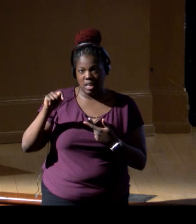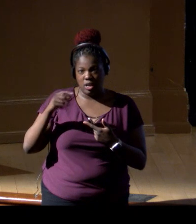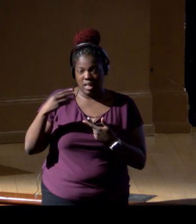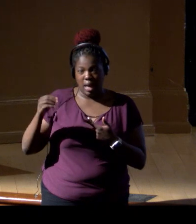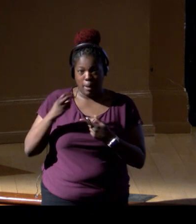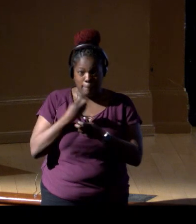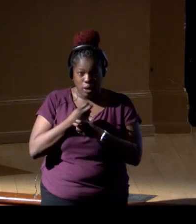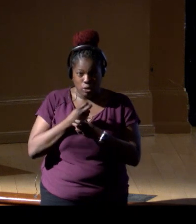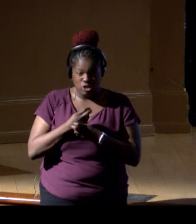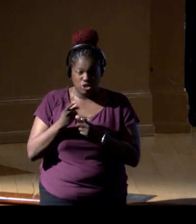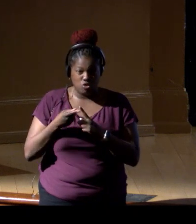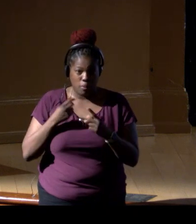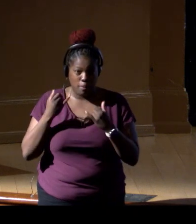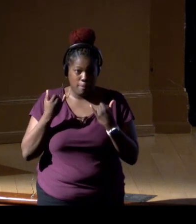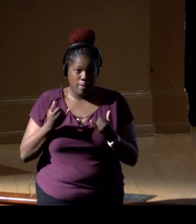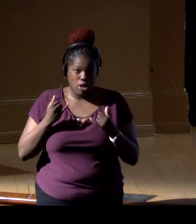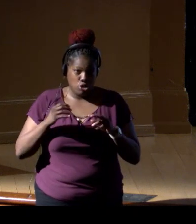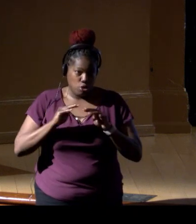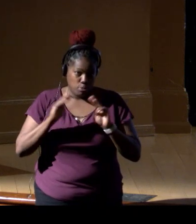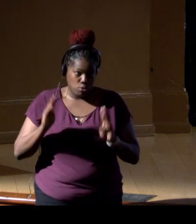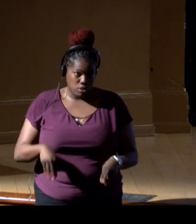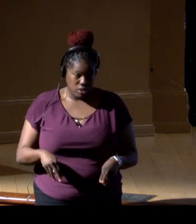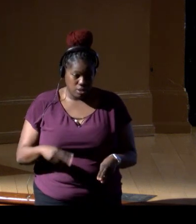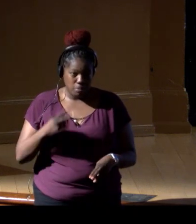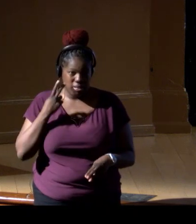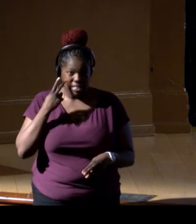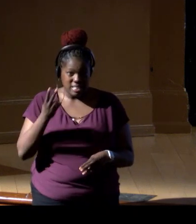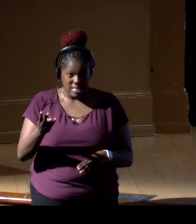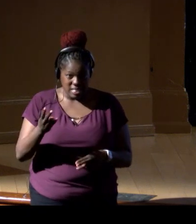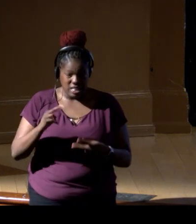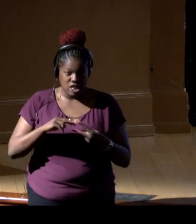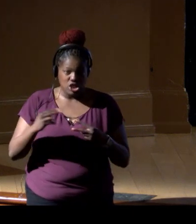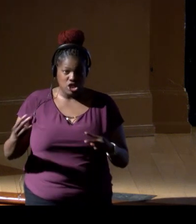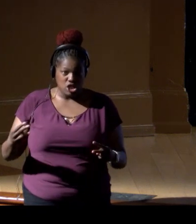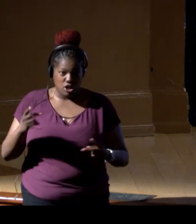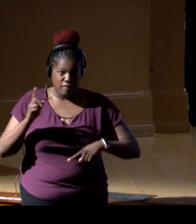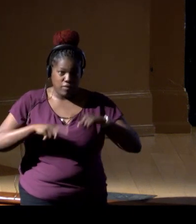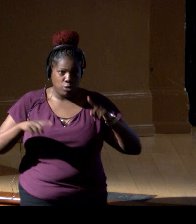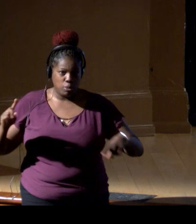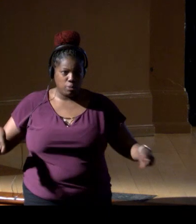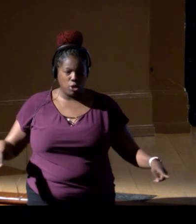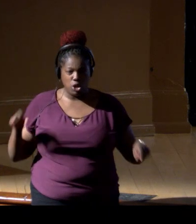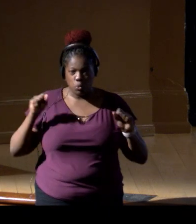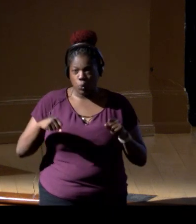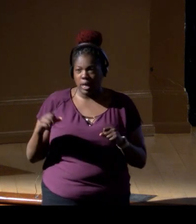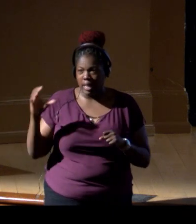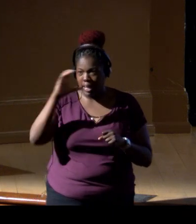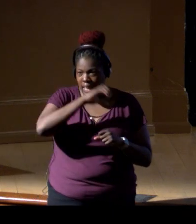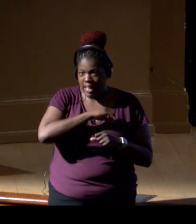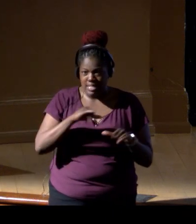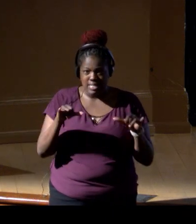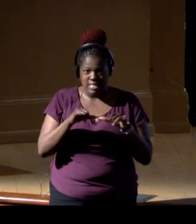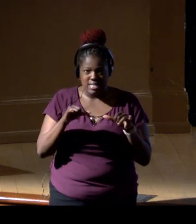and look at the genetic variability, so we could estimate what was the size of the population